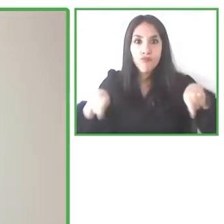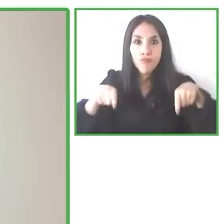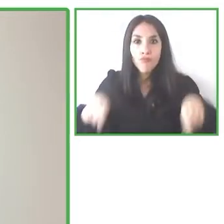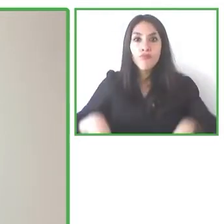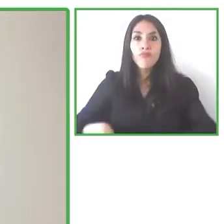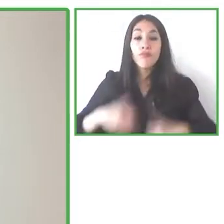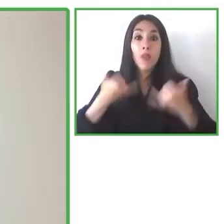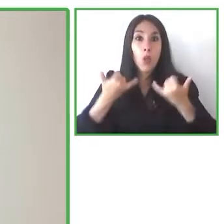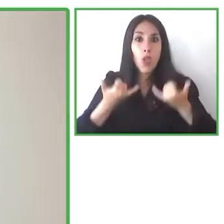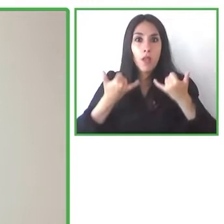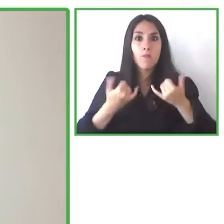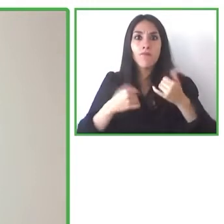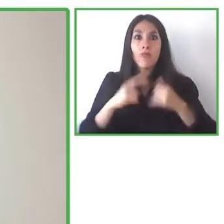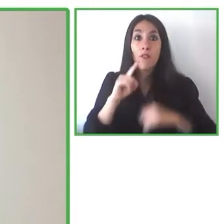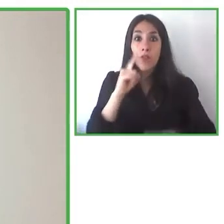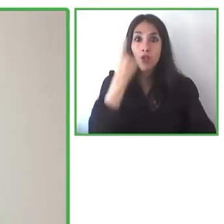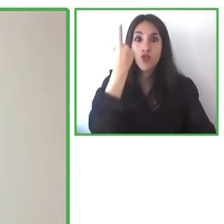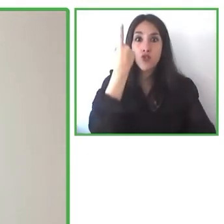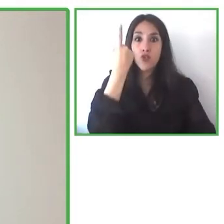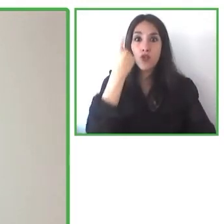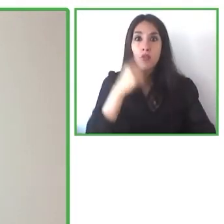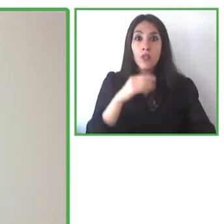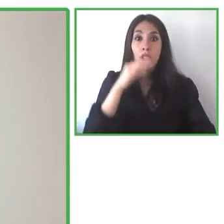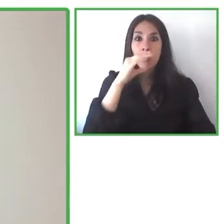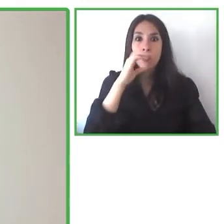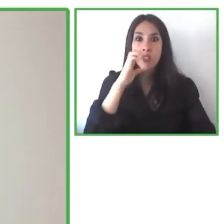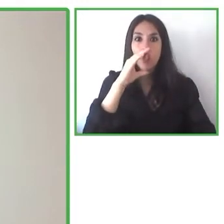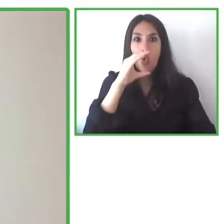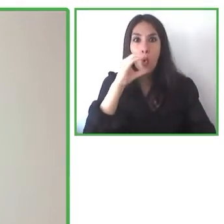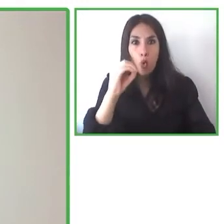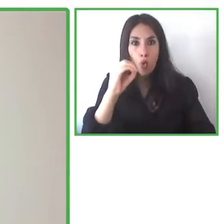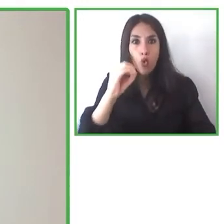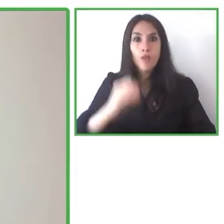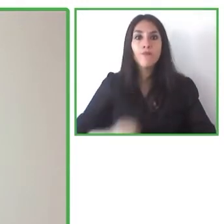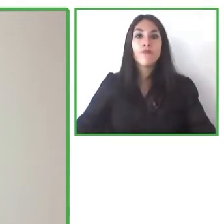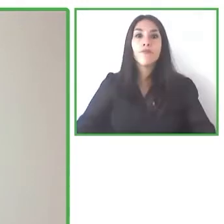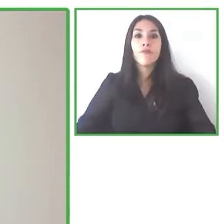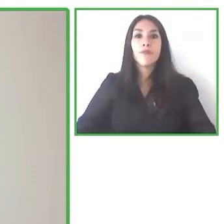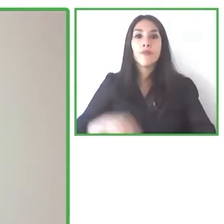Initiatives. He is the founder of Park4Dis, and he will be talking about the